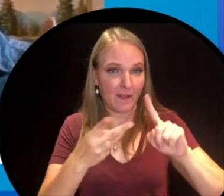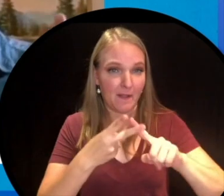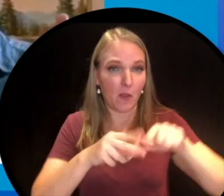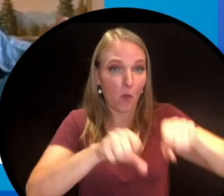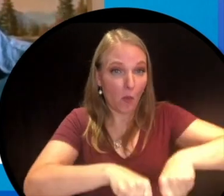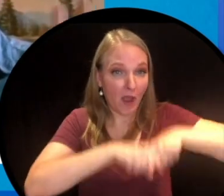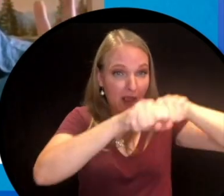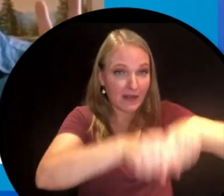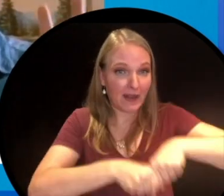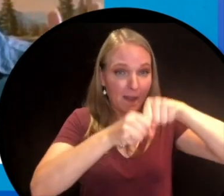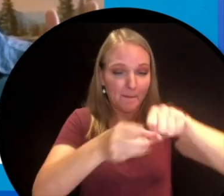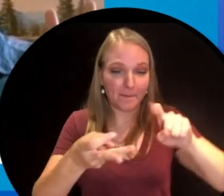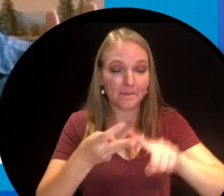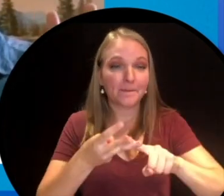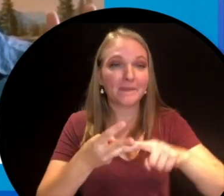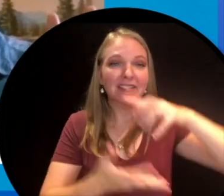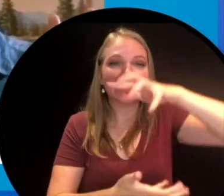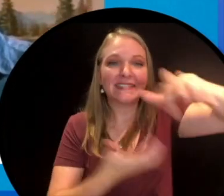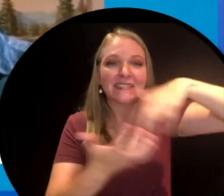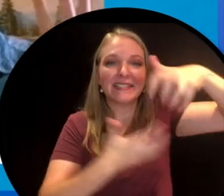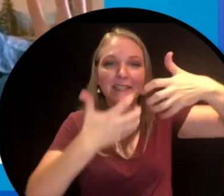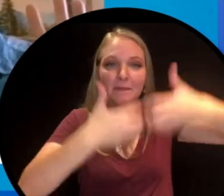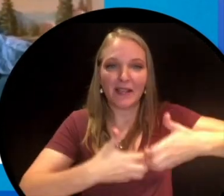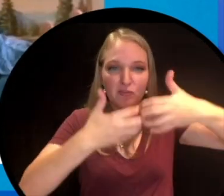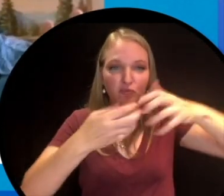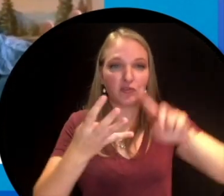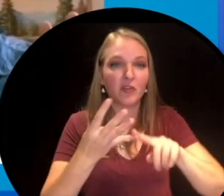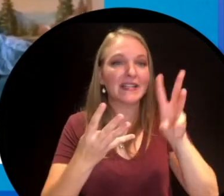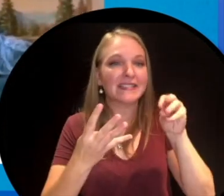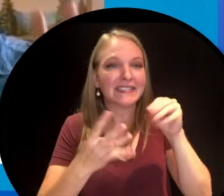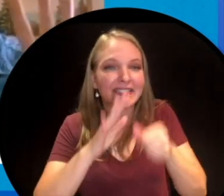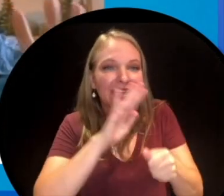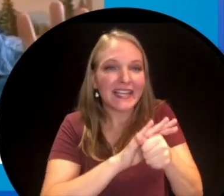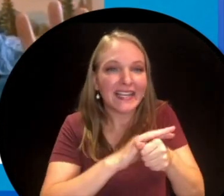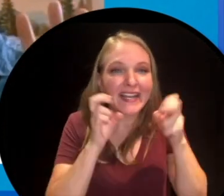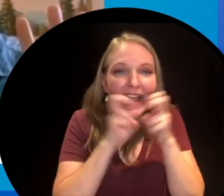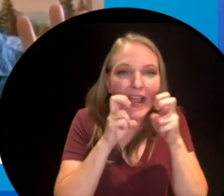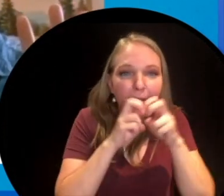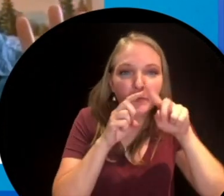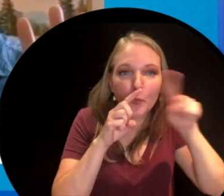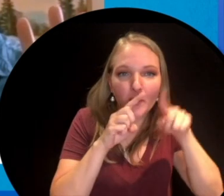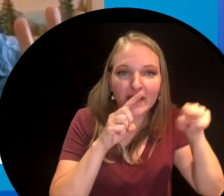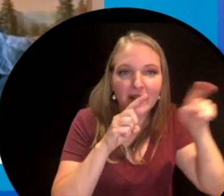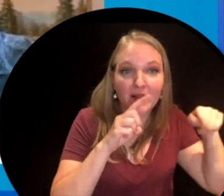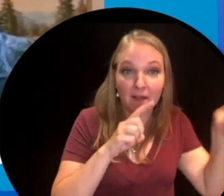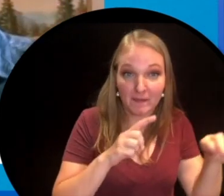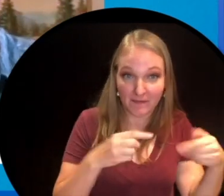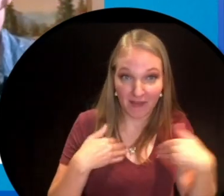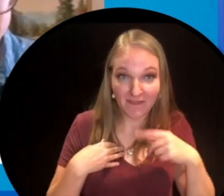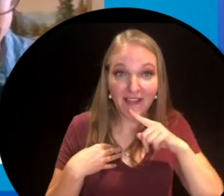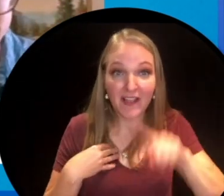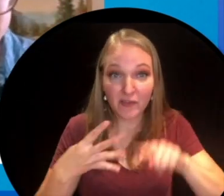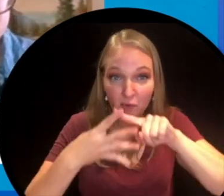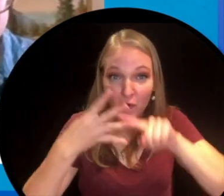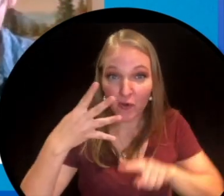sails, a giant wind-up spring, a steam engine, 60 hidden hamster wheels. I got an answer.